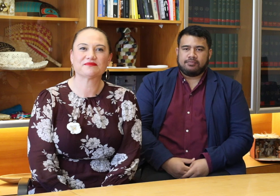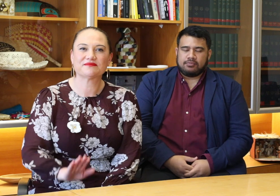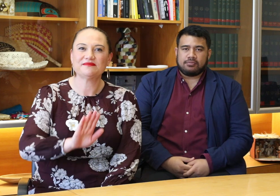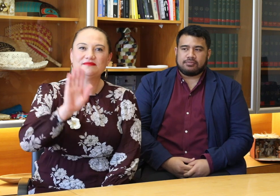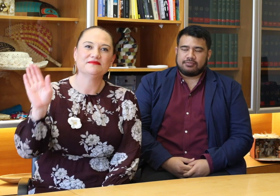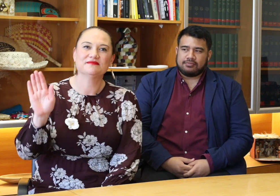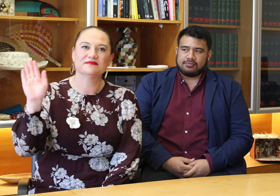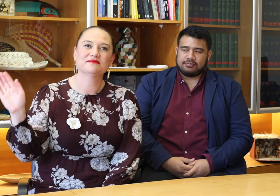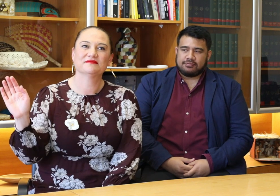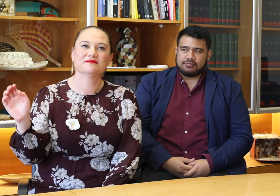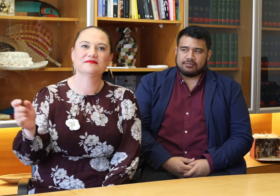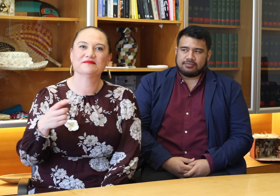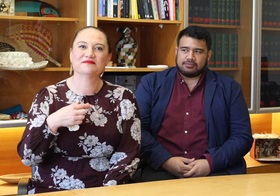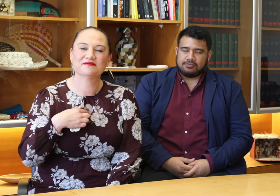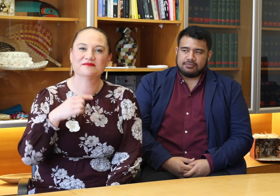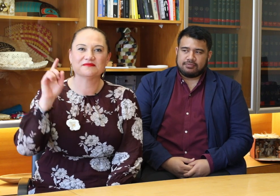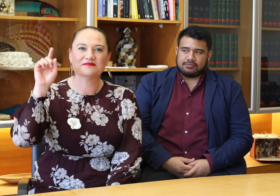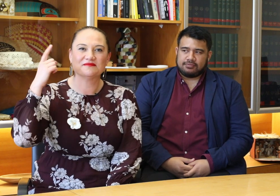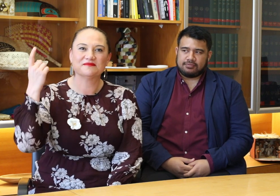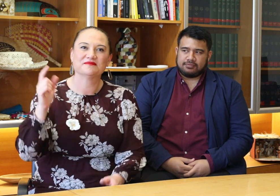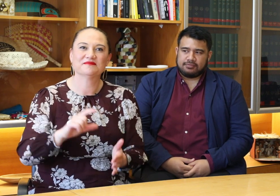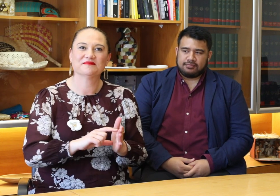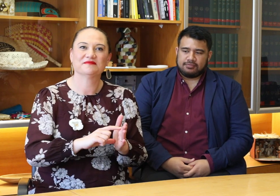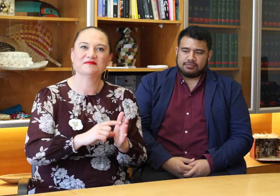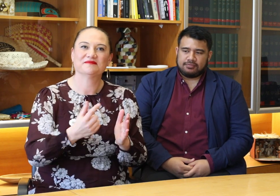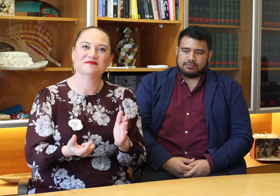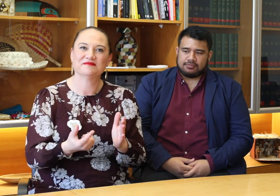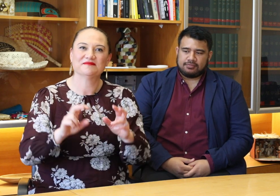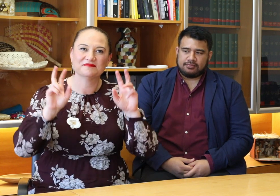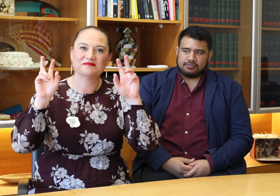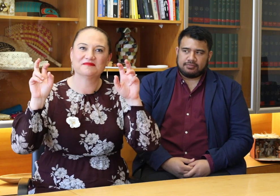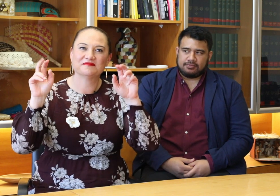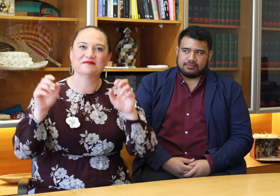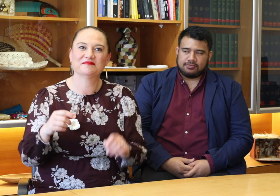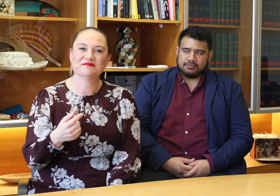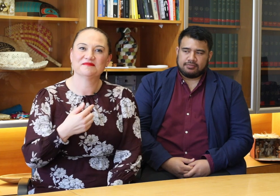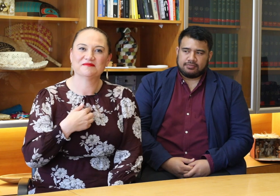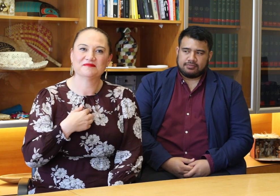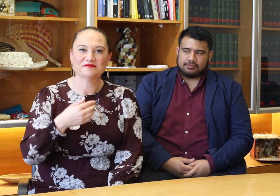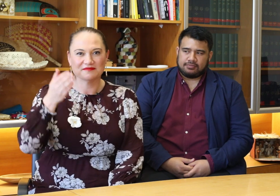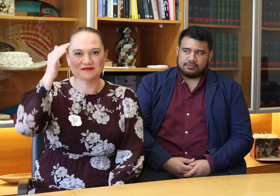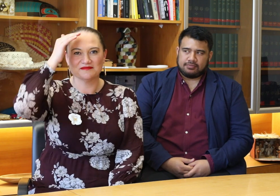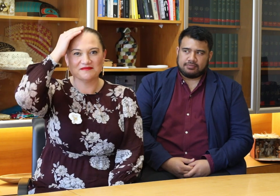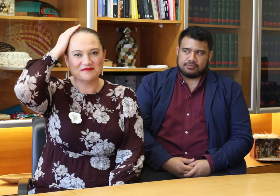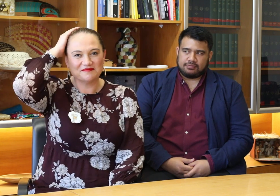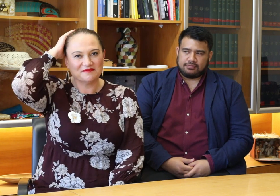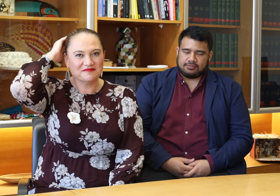[In sign language] Kia ora koutou. I am the Minister for Disability Issues and my name is Carmel Sepuloni.